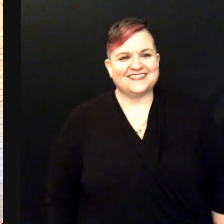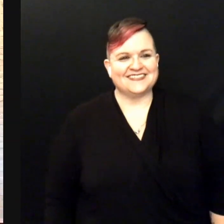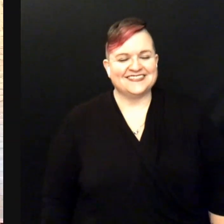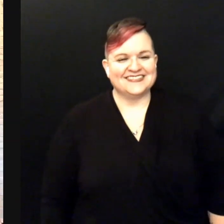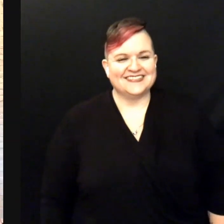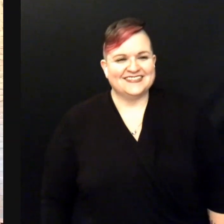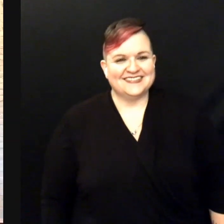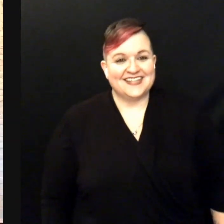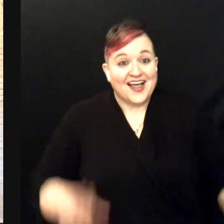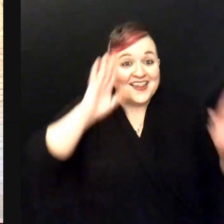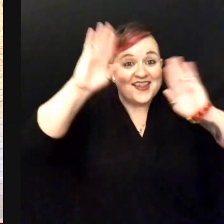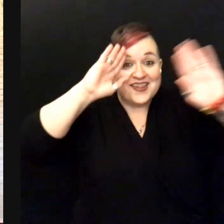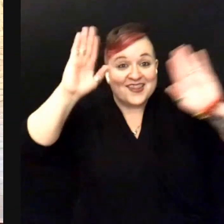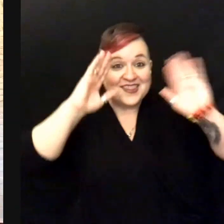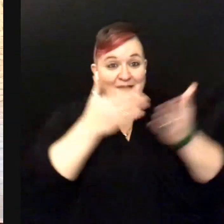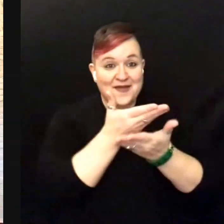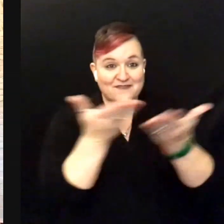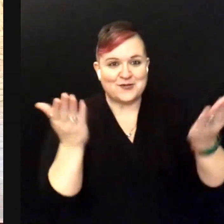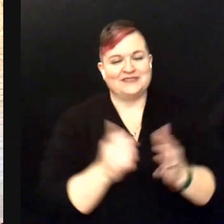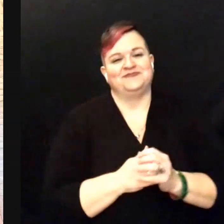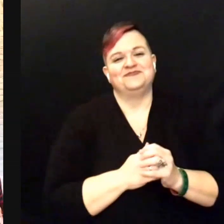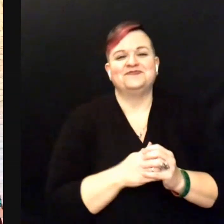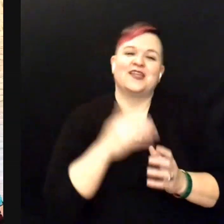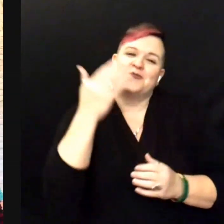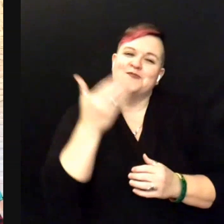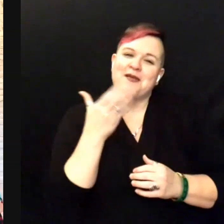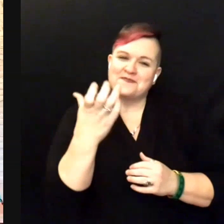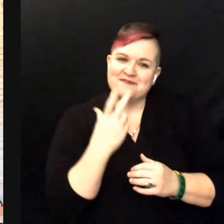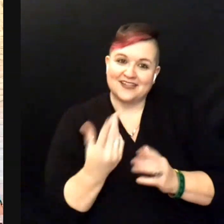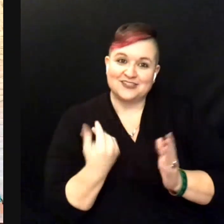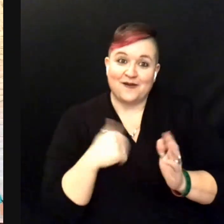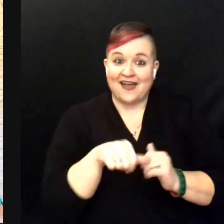Hello everyone and welcome back to another mini-concert.